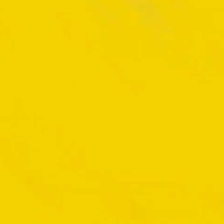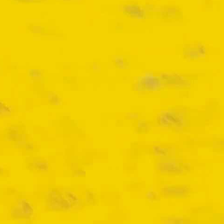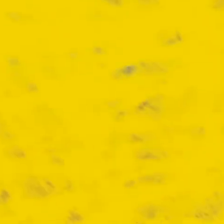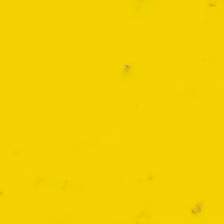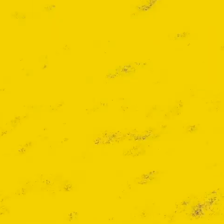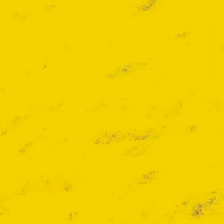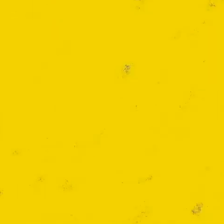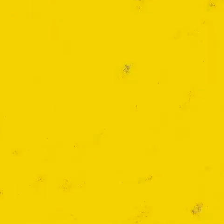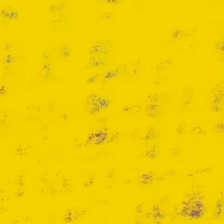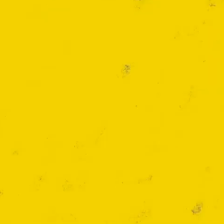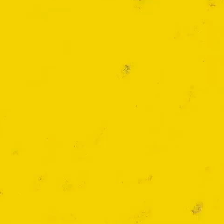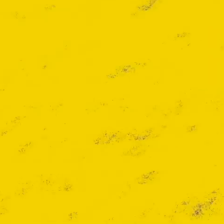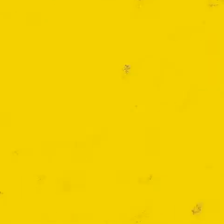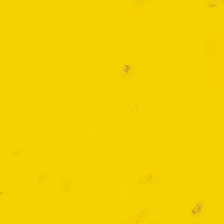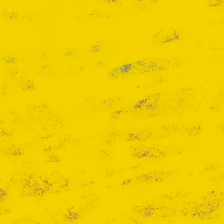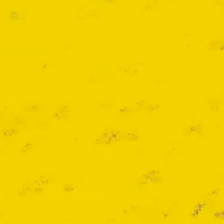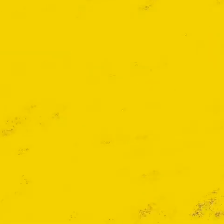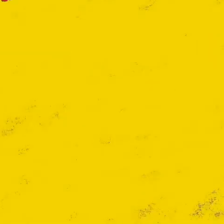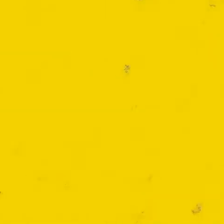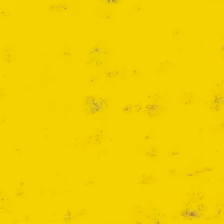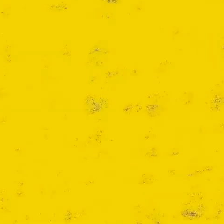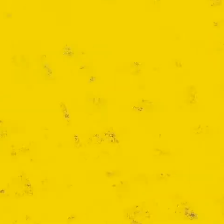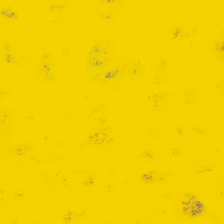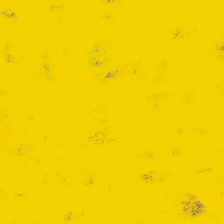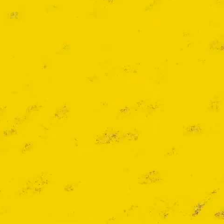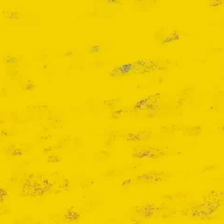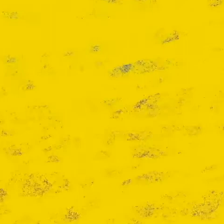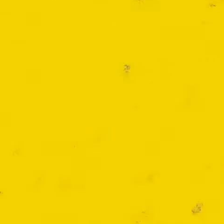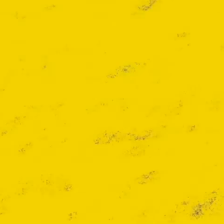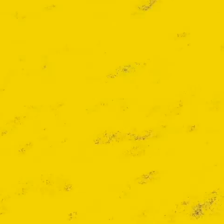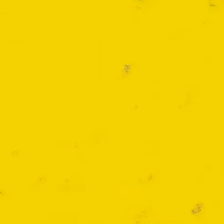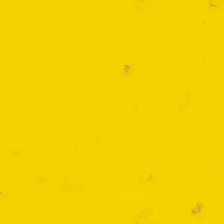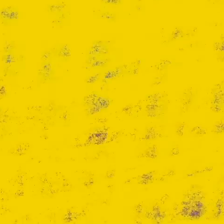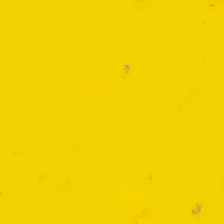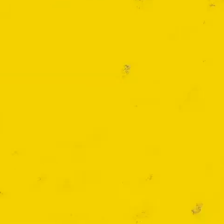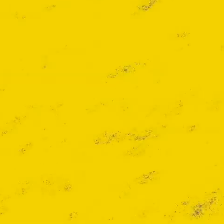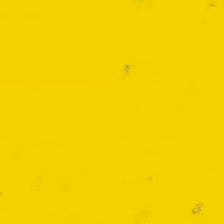Very Musical Mouse Very Musical Mouse – The Butterfly -